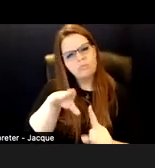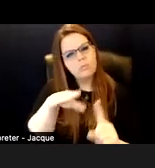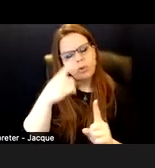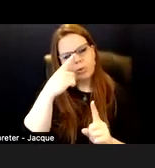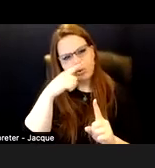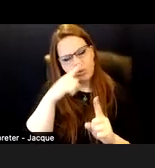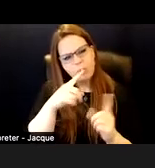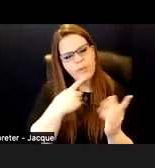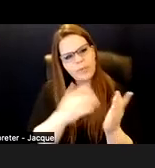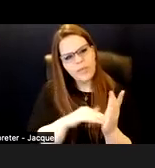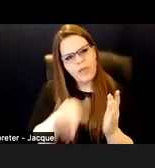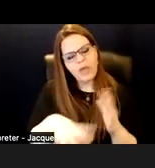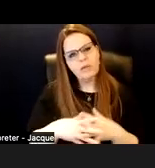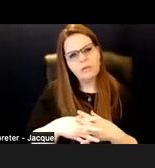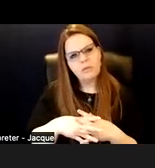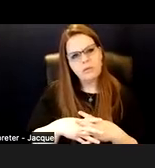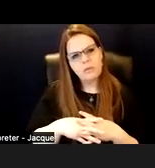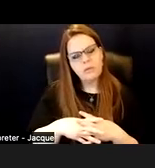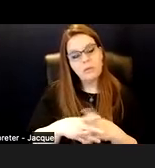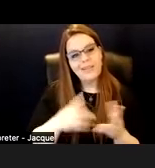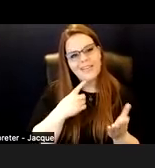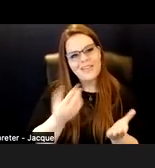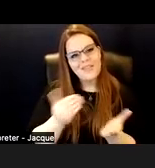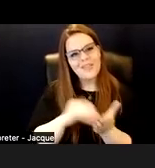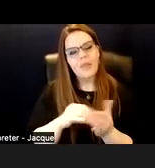Right? Repeat and re-word your own statements.